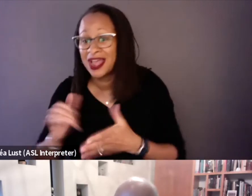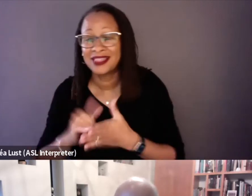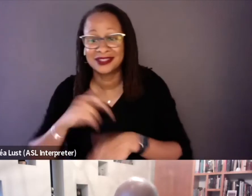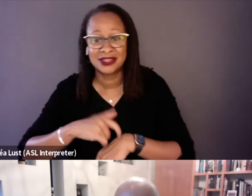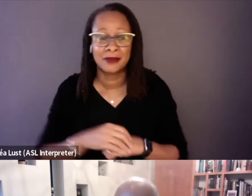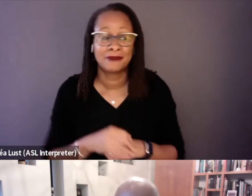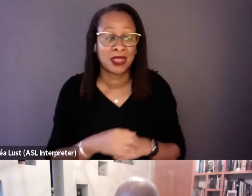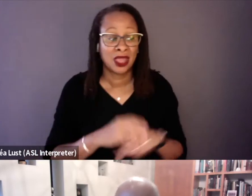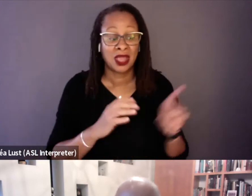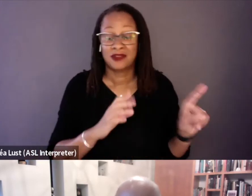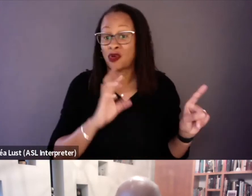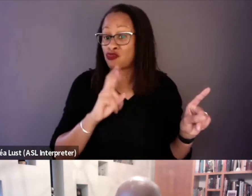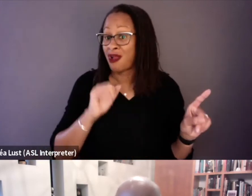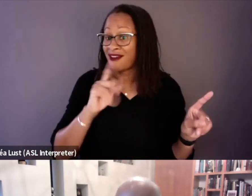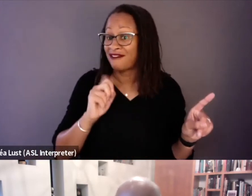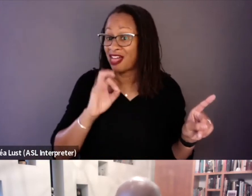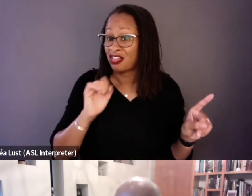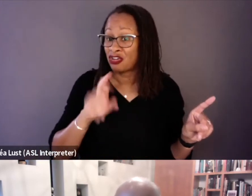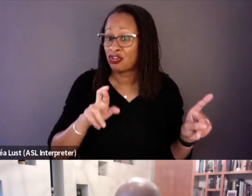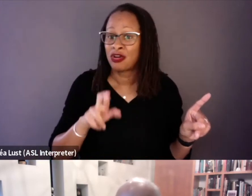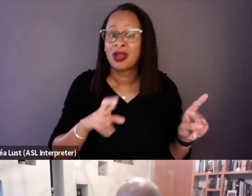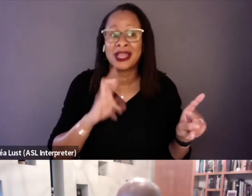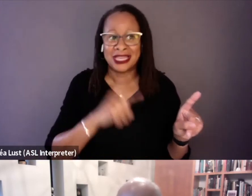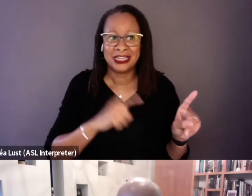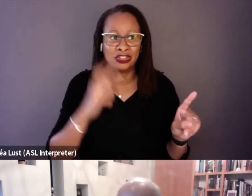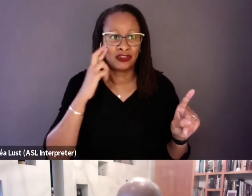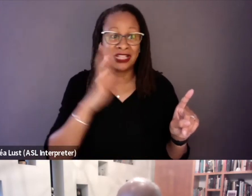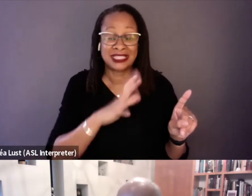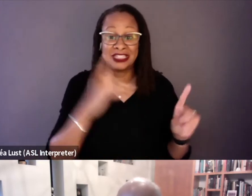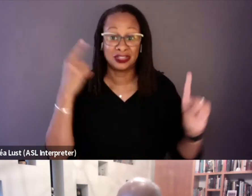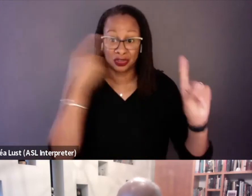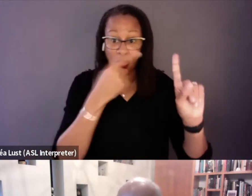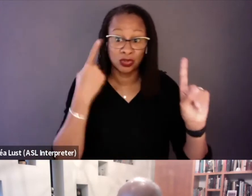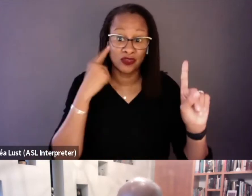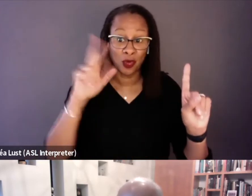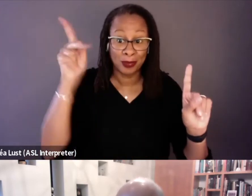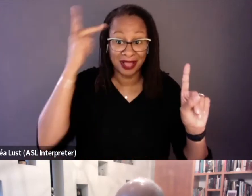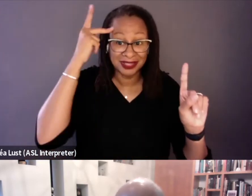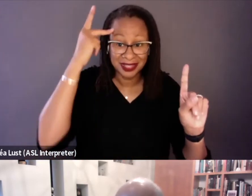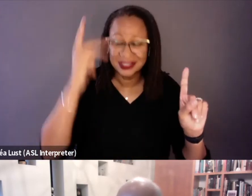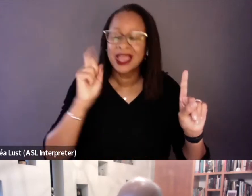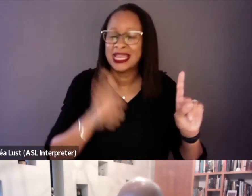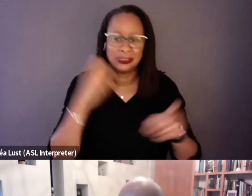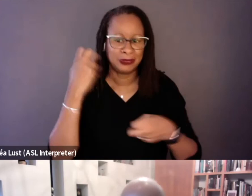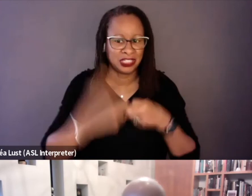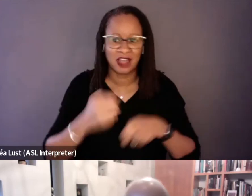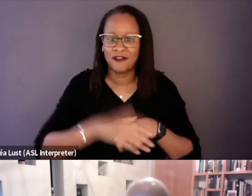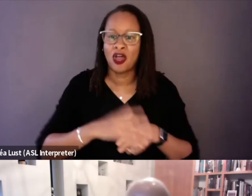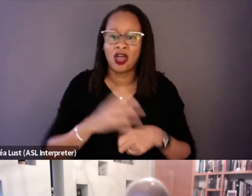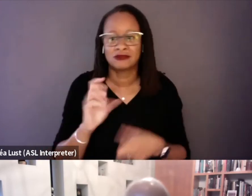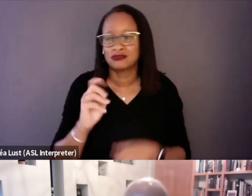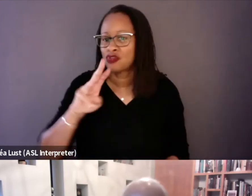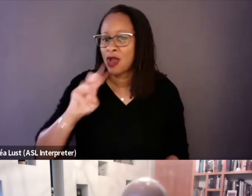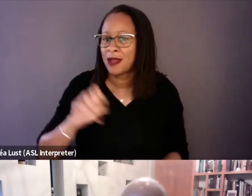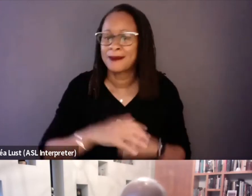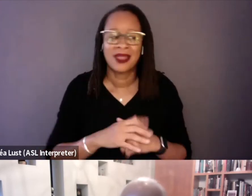he had to be tough on crime, and to be tough on crime and the law and order guy, he made the choice